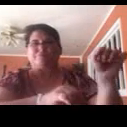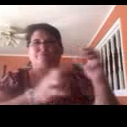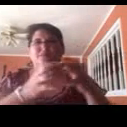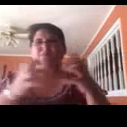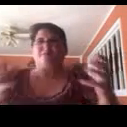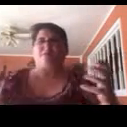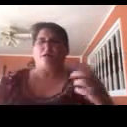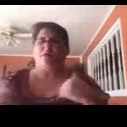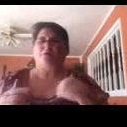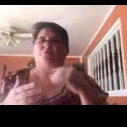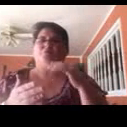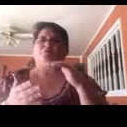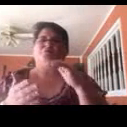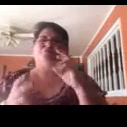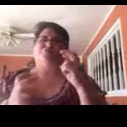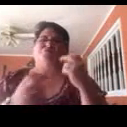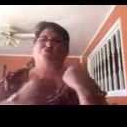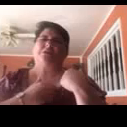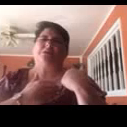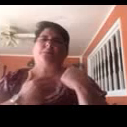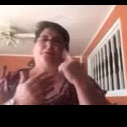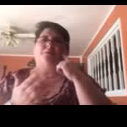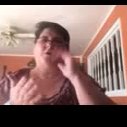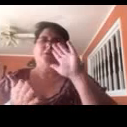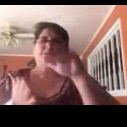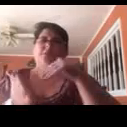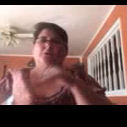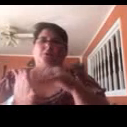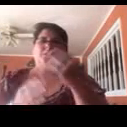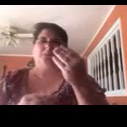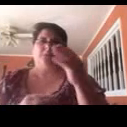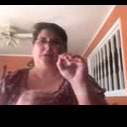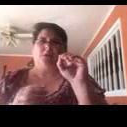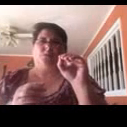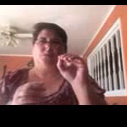The region that I am responsible for is mid-Missouri